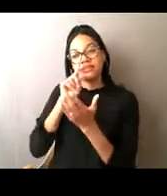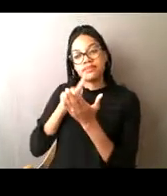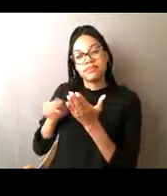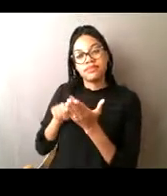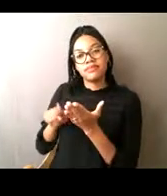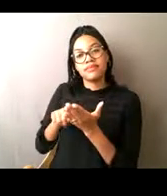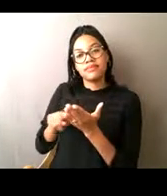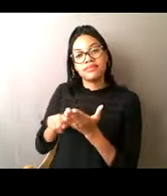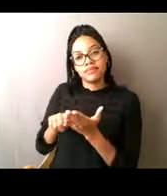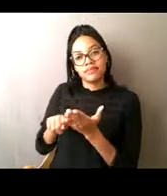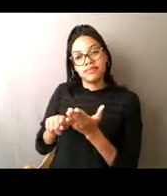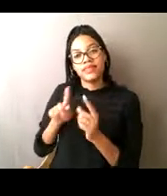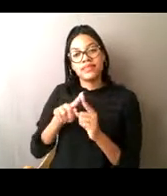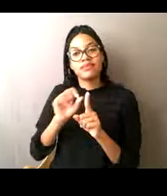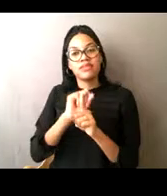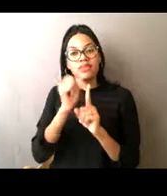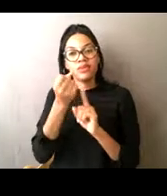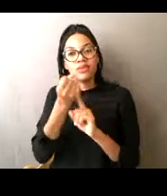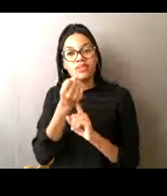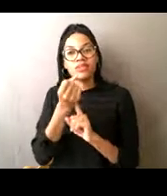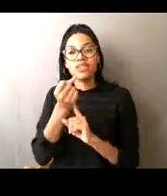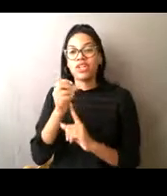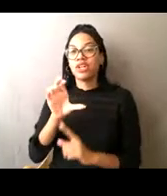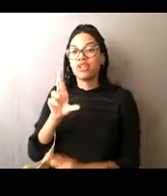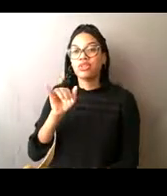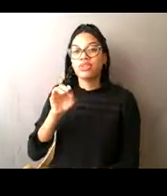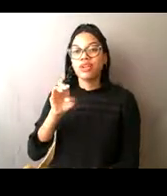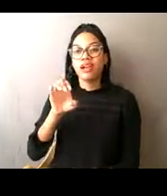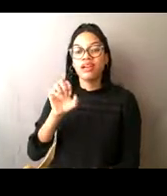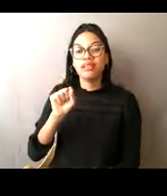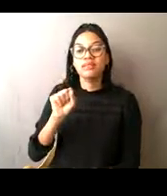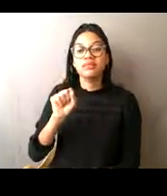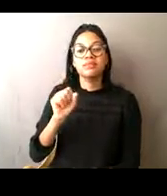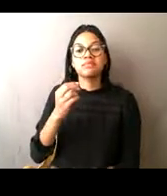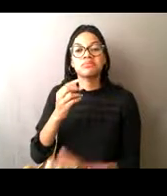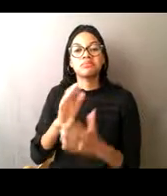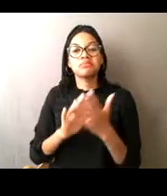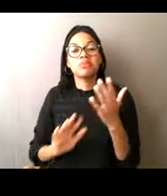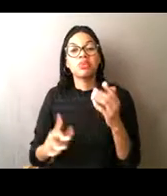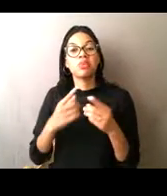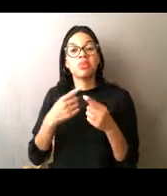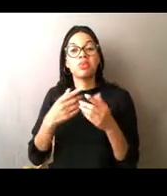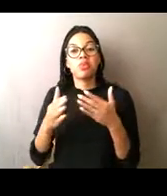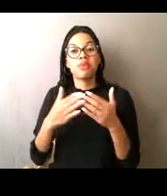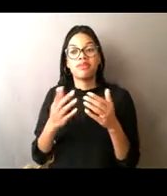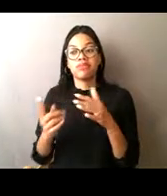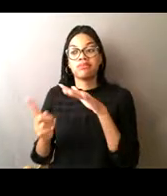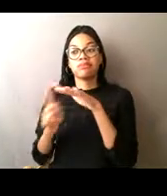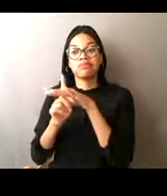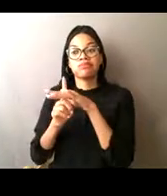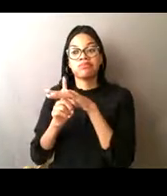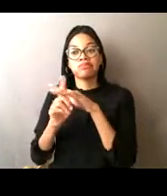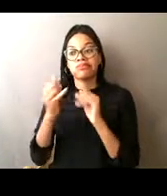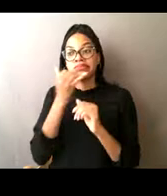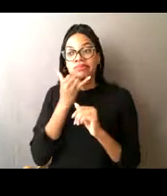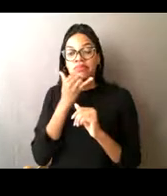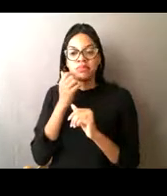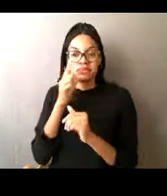incidents or crimes whenever something bad happens, and in this situation, it was illegal take,